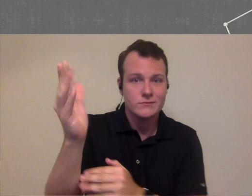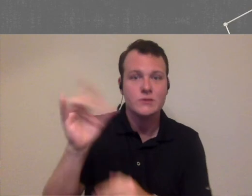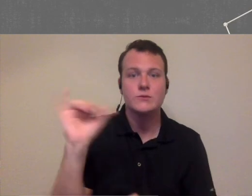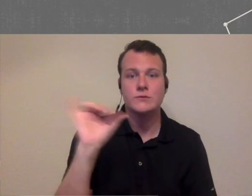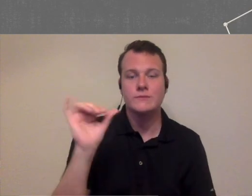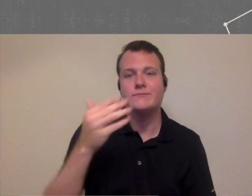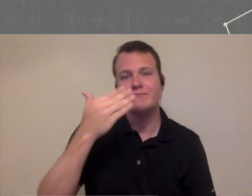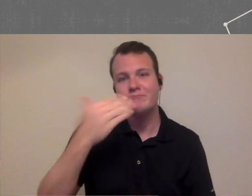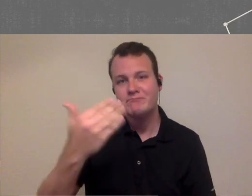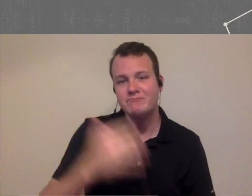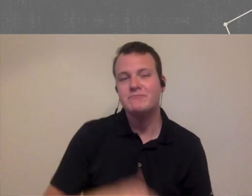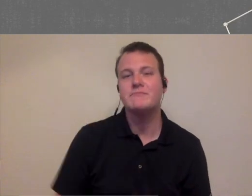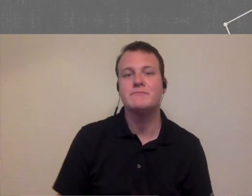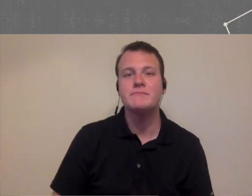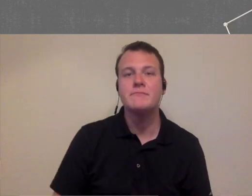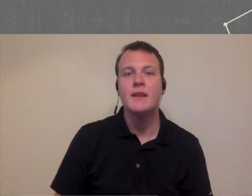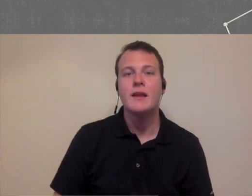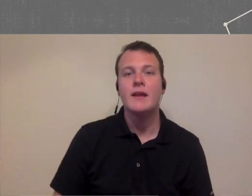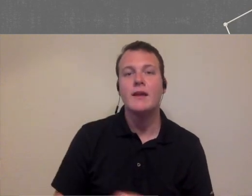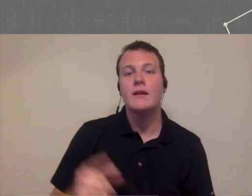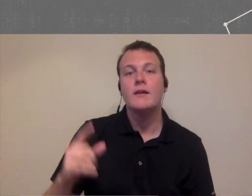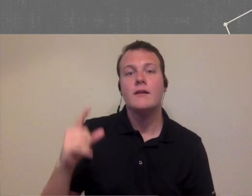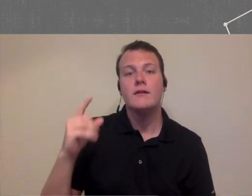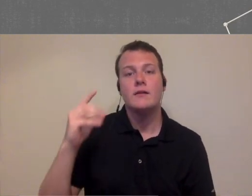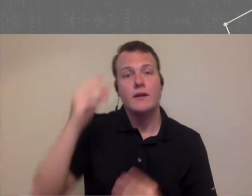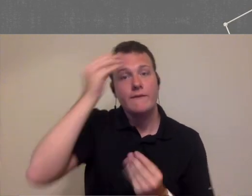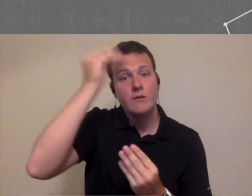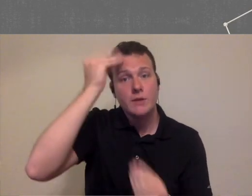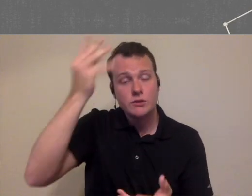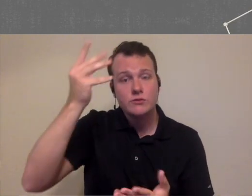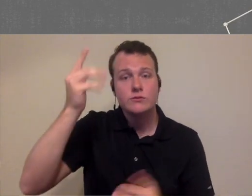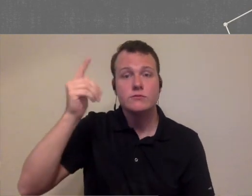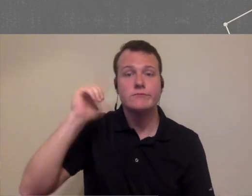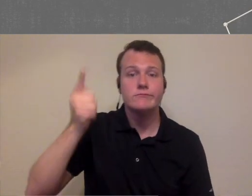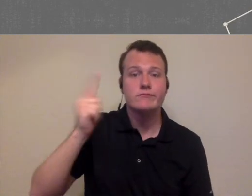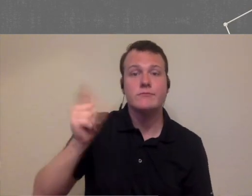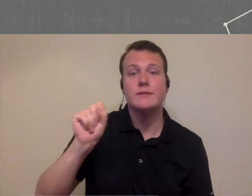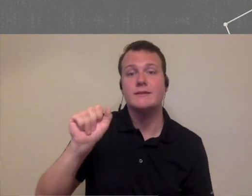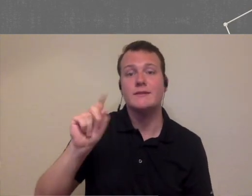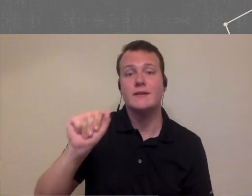sessions as well so we really appreciate that for information about future SATA